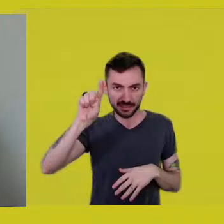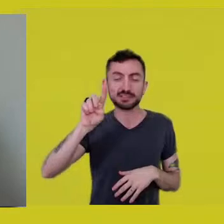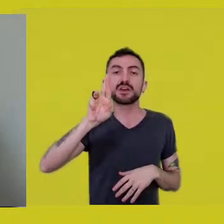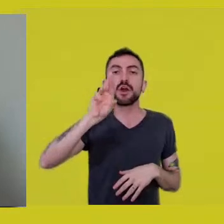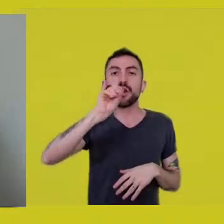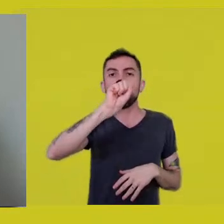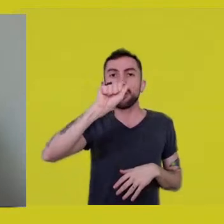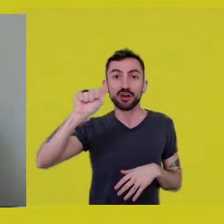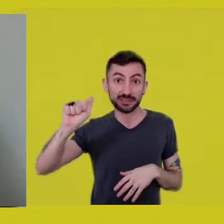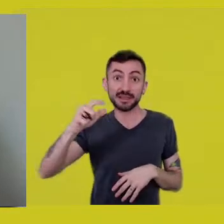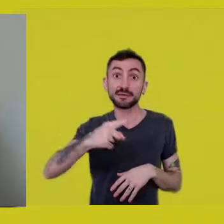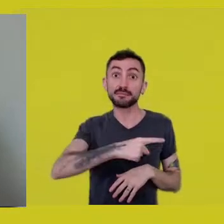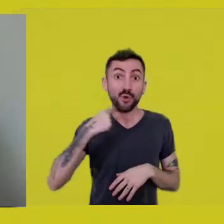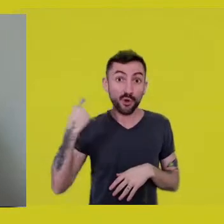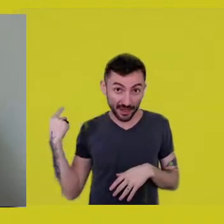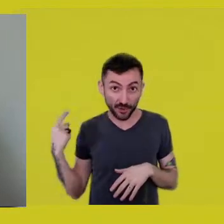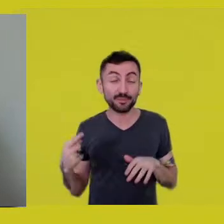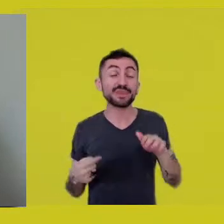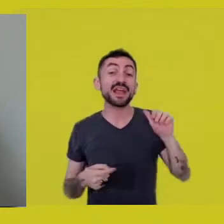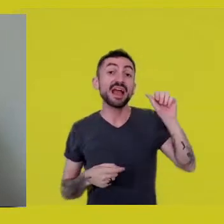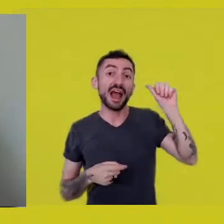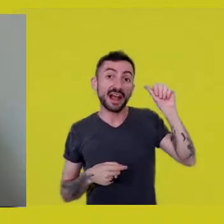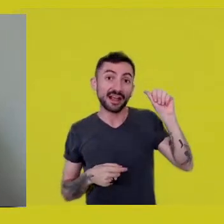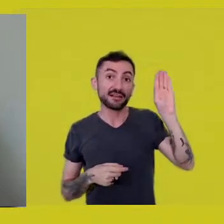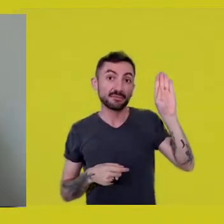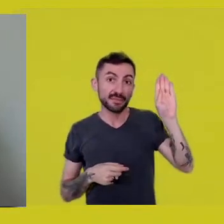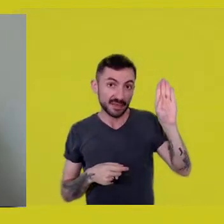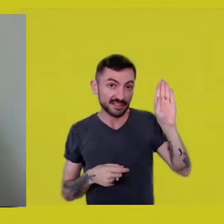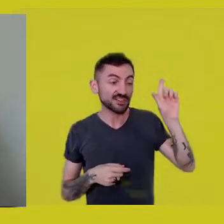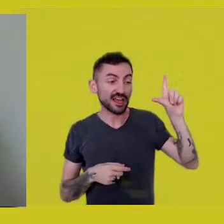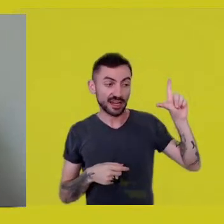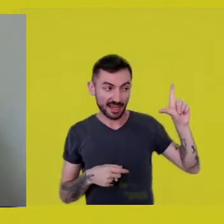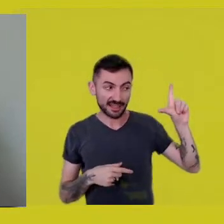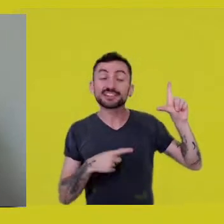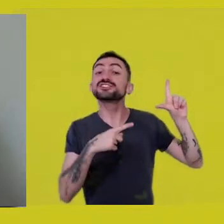the Brazilian Academy of Letters held a farewell ceremony